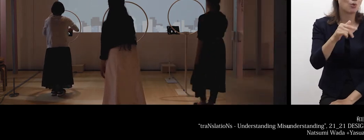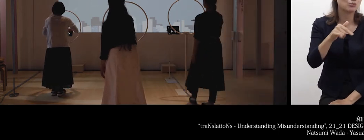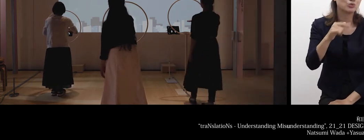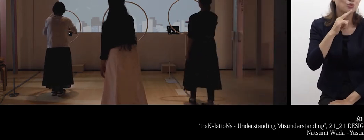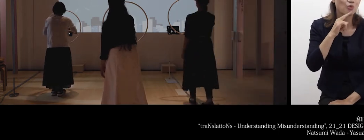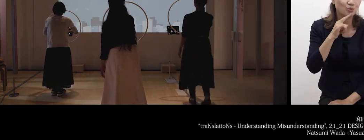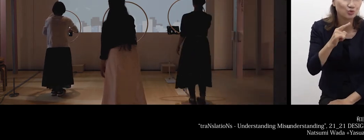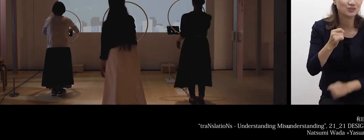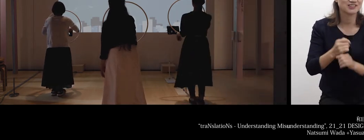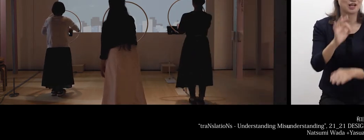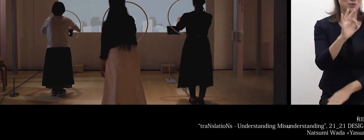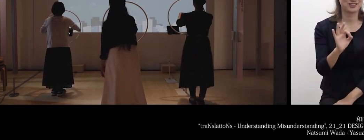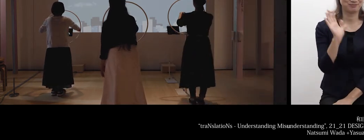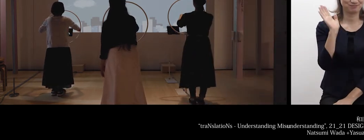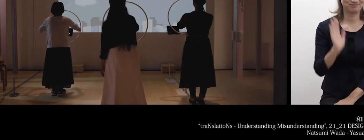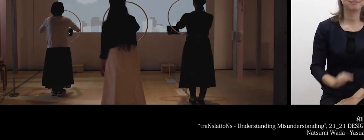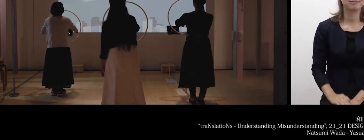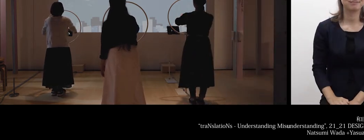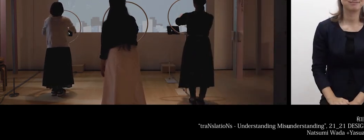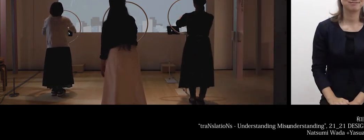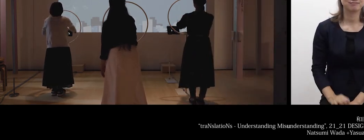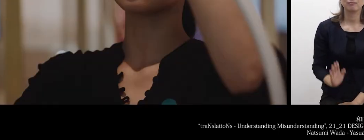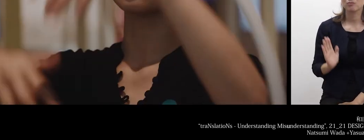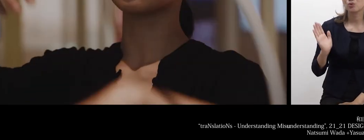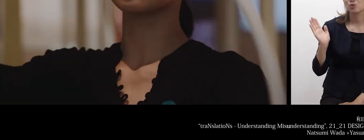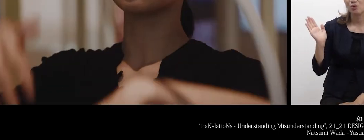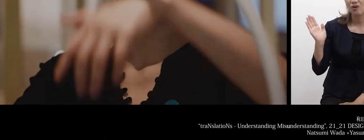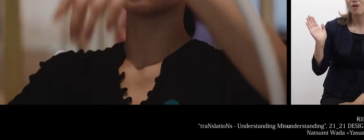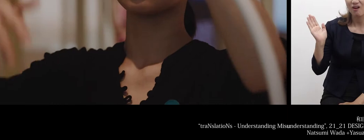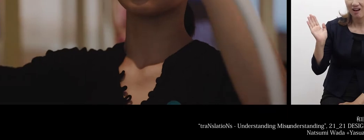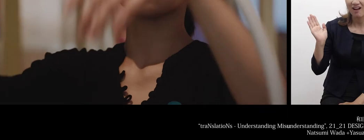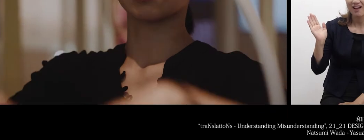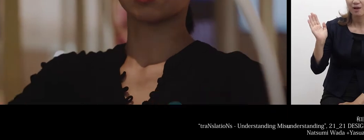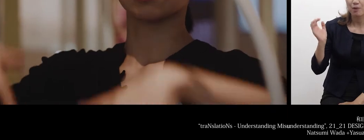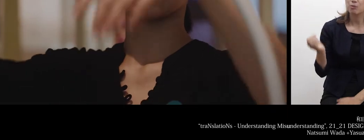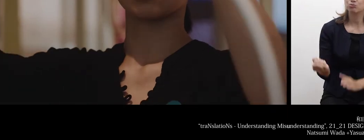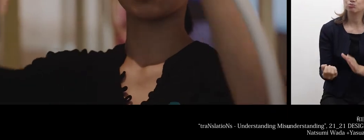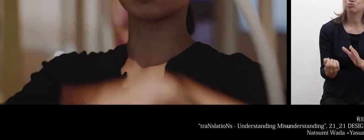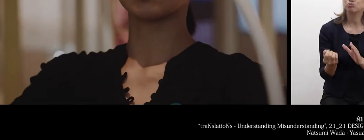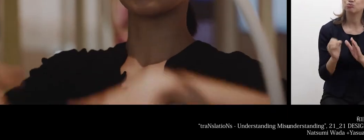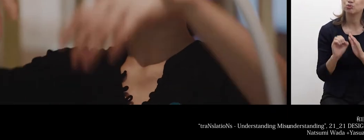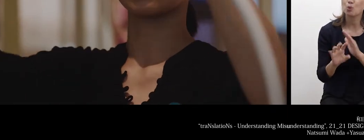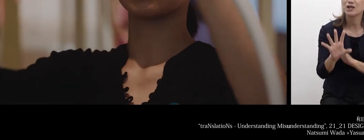It looks like